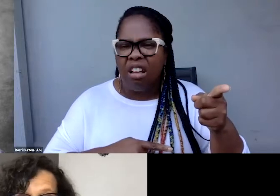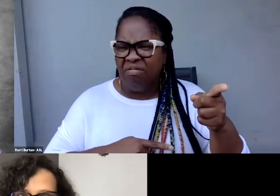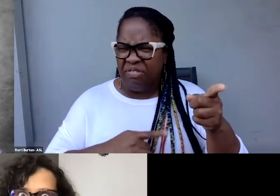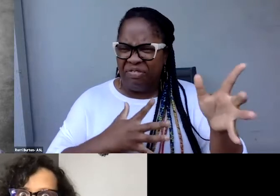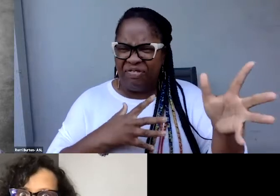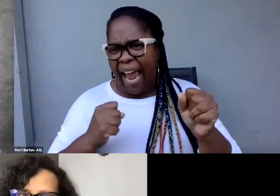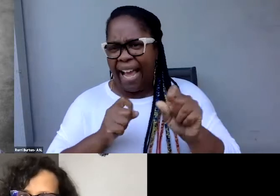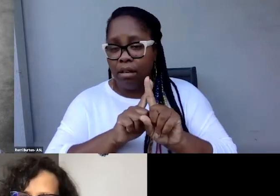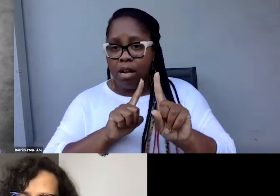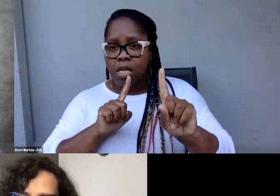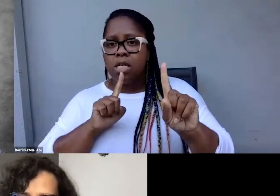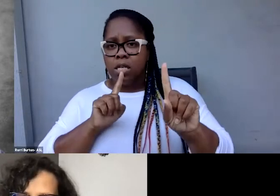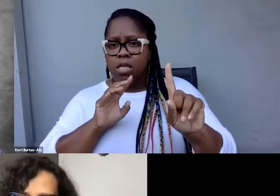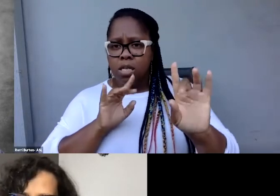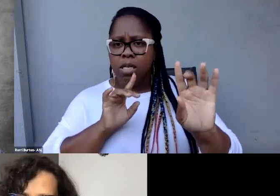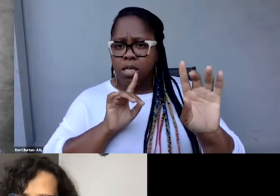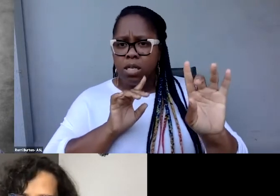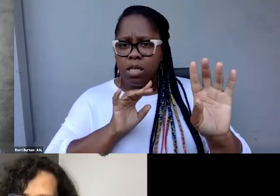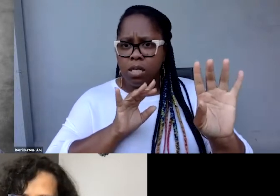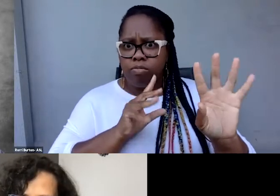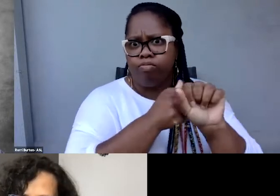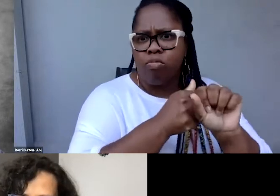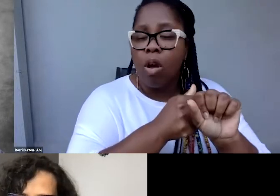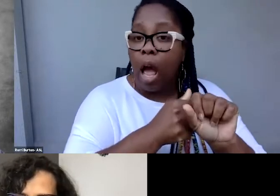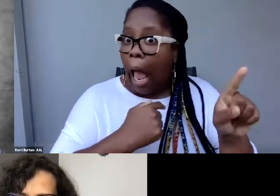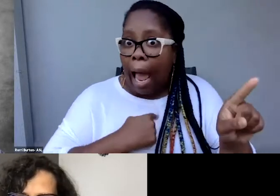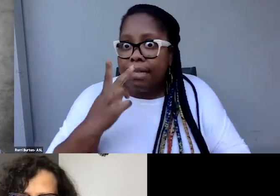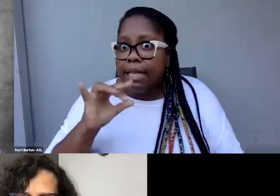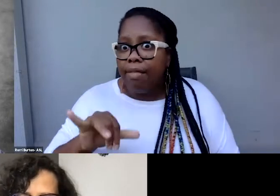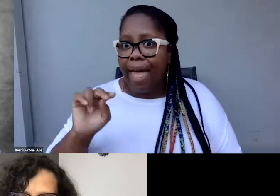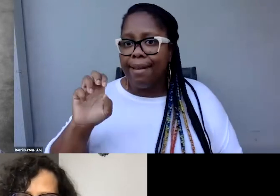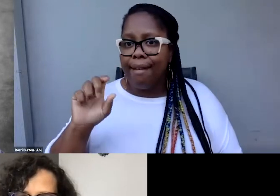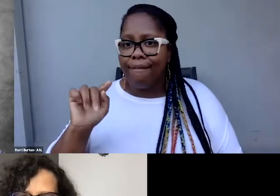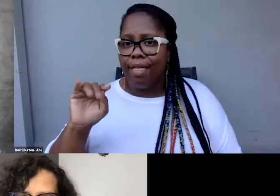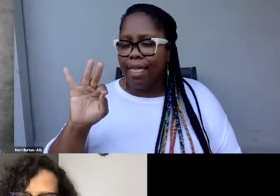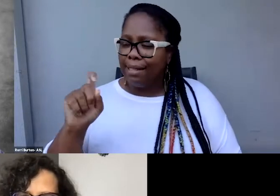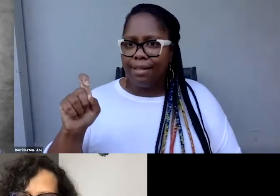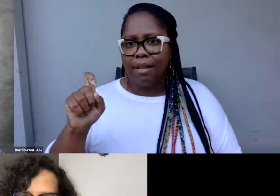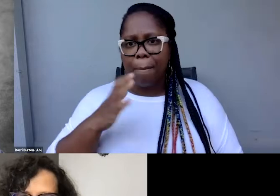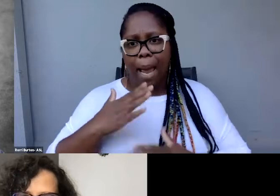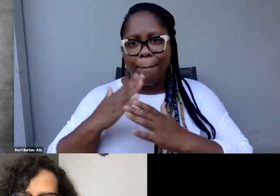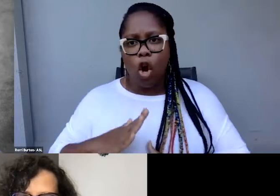And I have seen this on Netflix because my partner uses captions, and it'll be like 3 seconds with no captions,